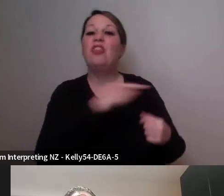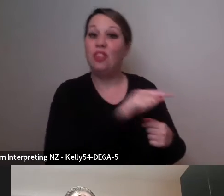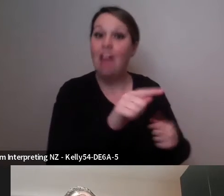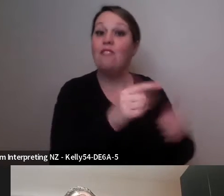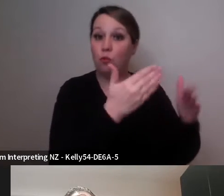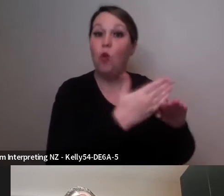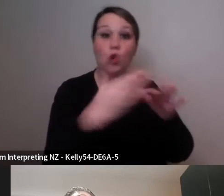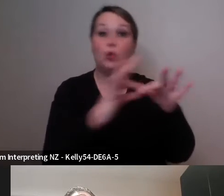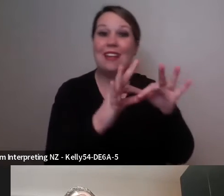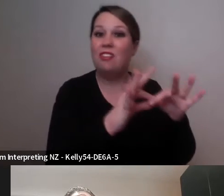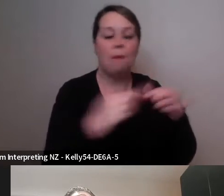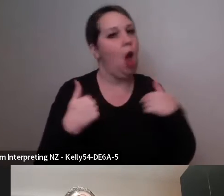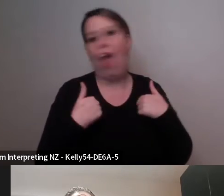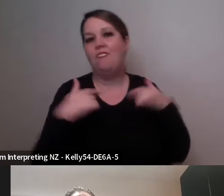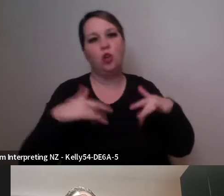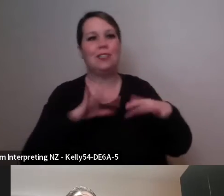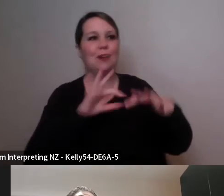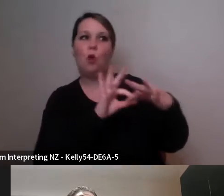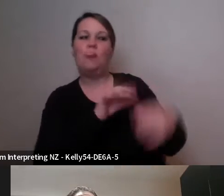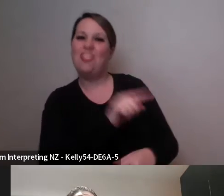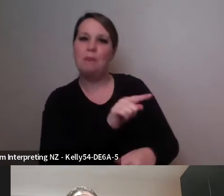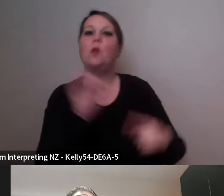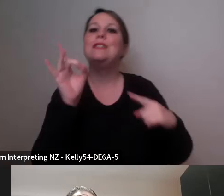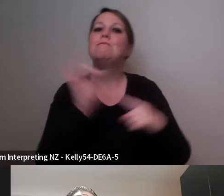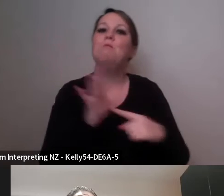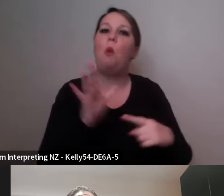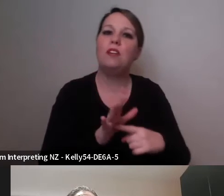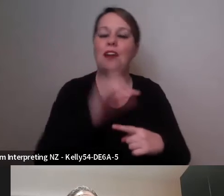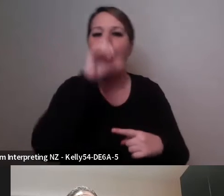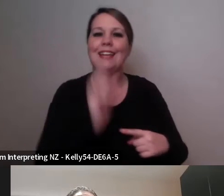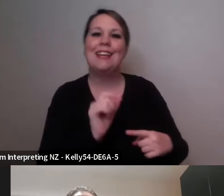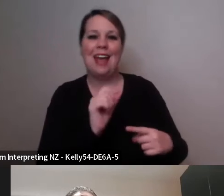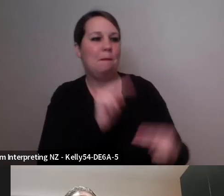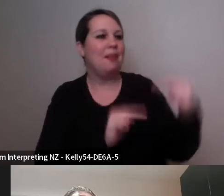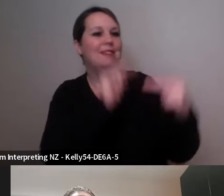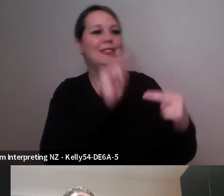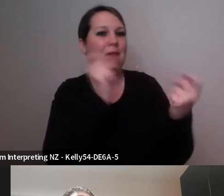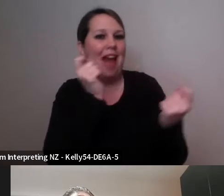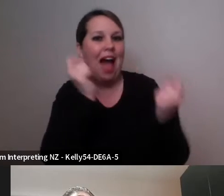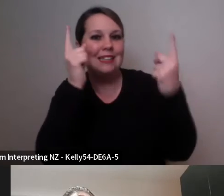really important that I can build a vocabulary of understanding of what I'm meaning when I'm